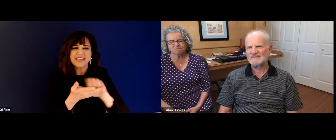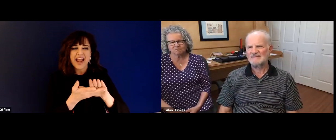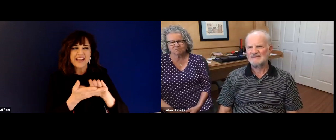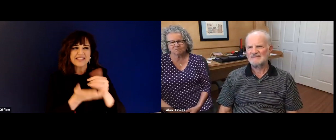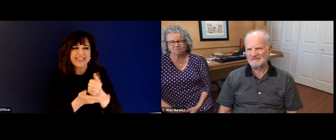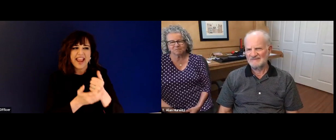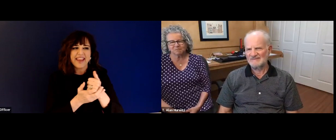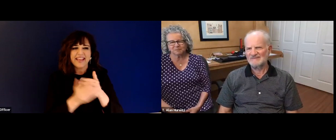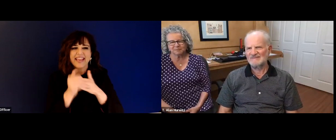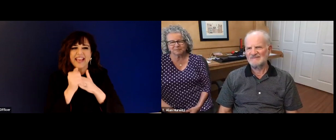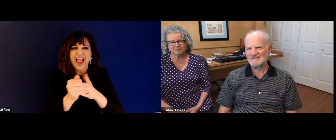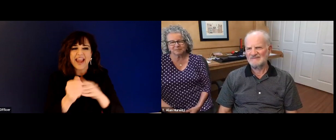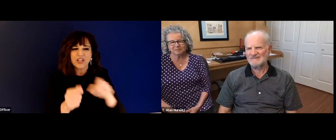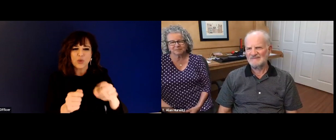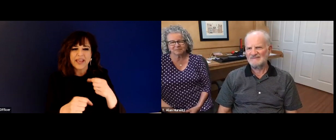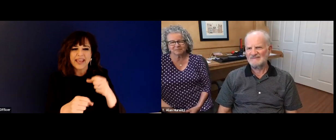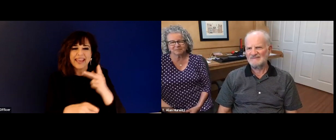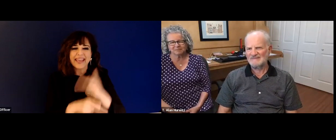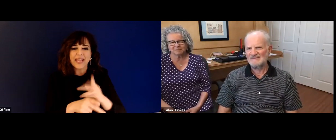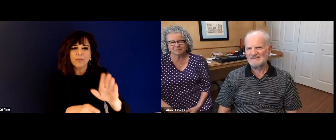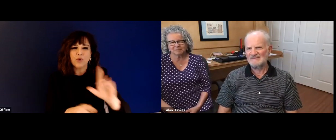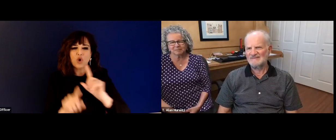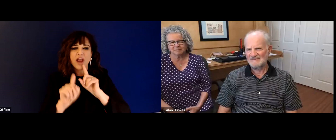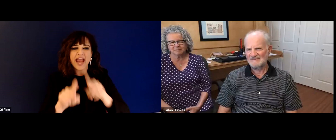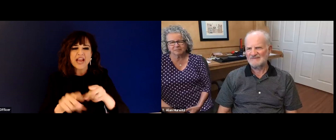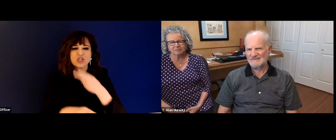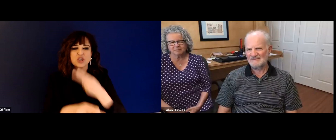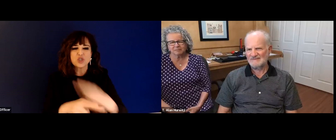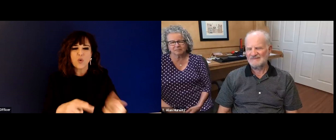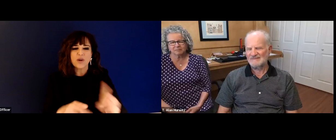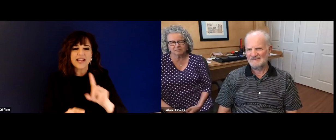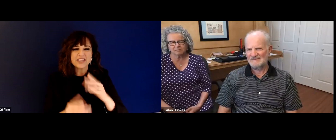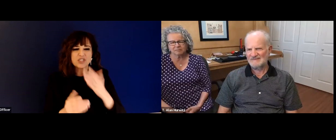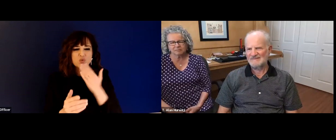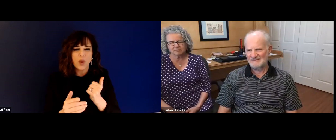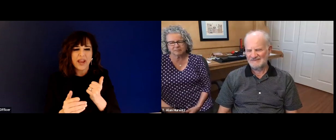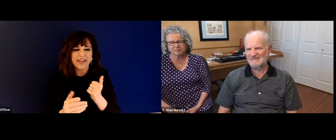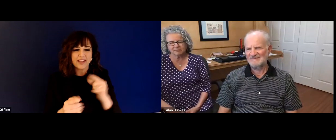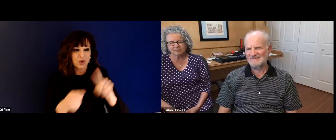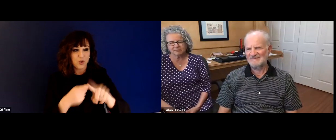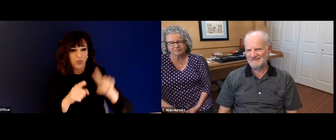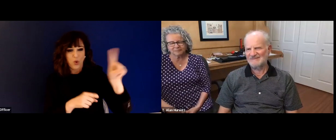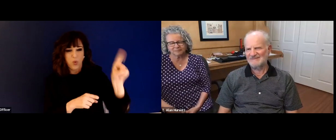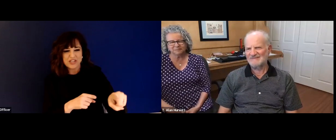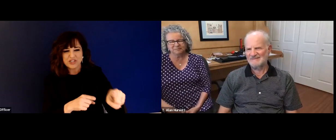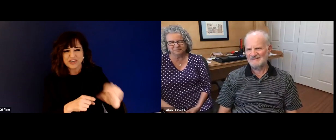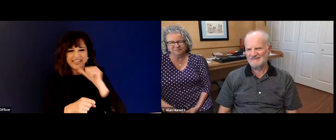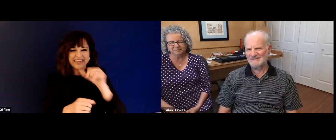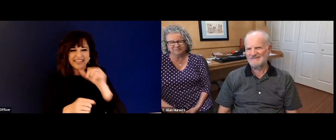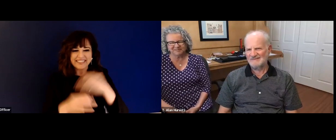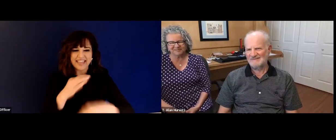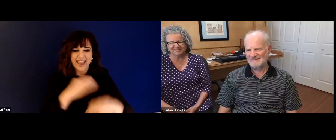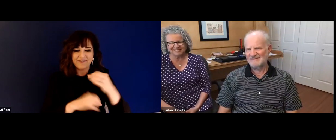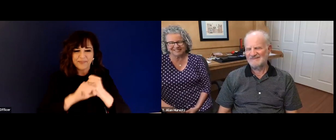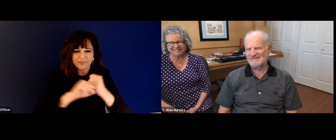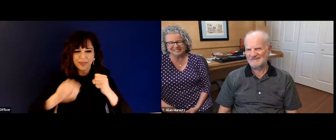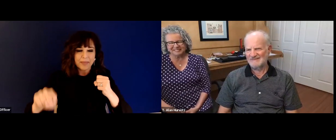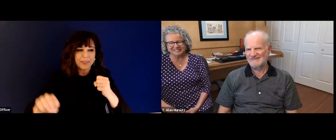lot of good feedback that you received from those leaders who you who interviewed you. And I think that probably helped guide